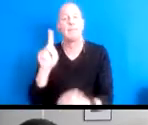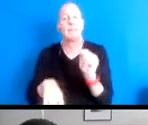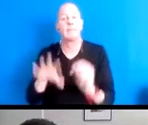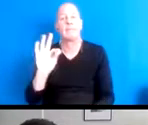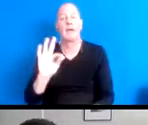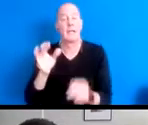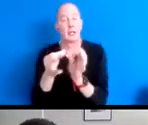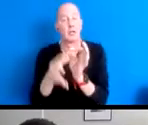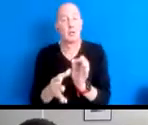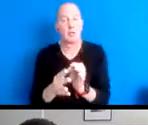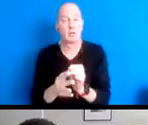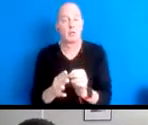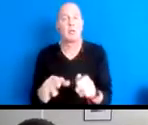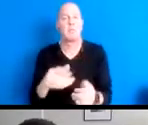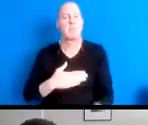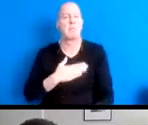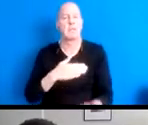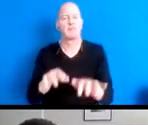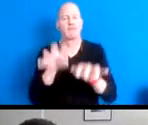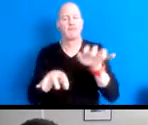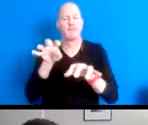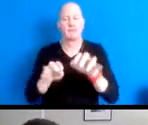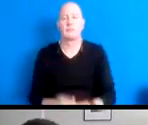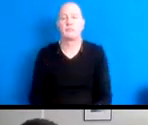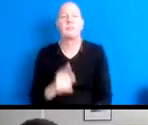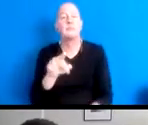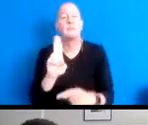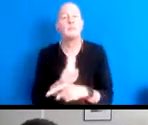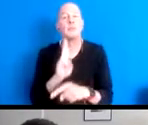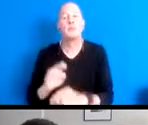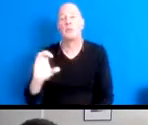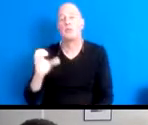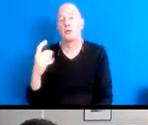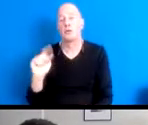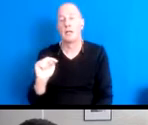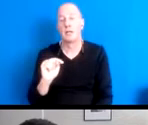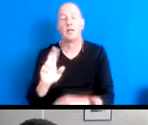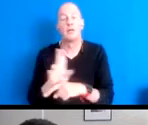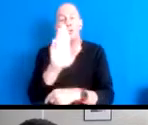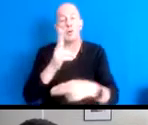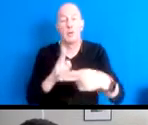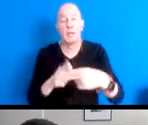15:33:41 Please feel free to use the chat to share your name pronoun if you feel comfortable